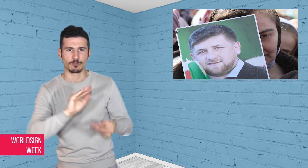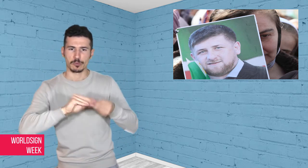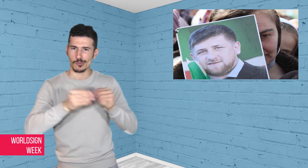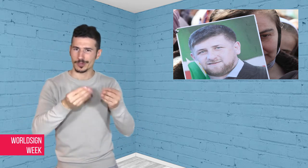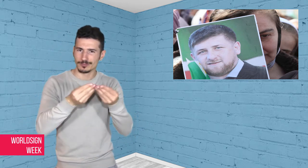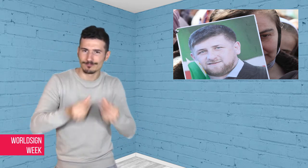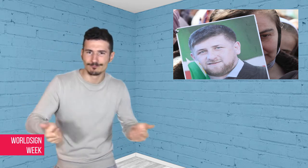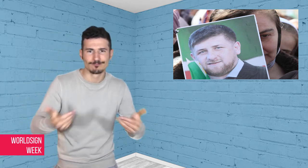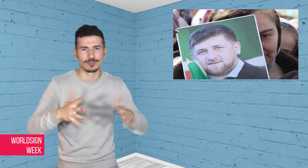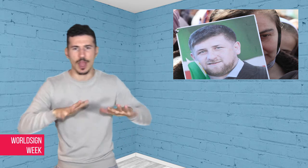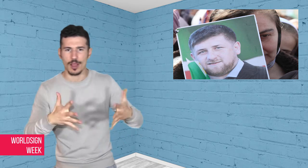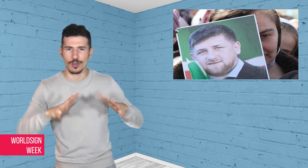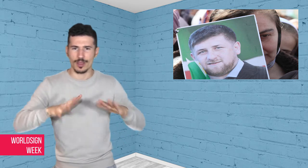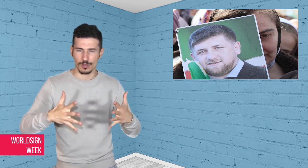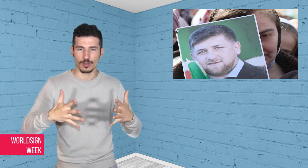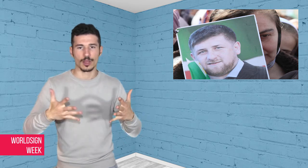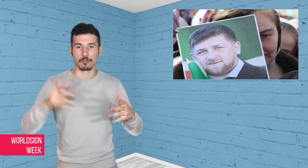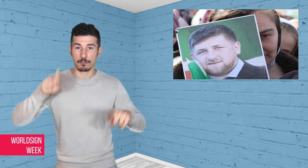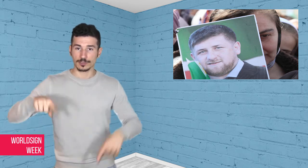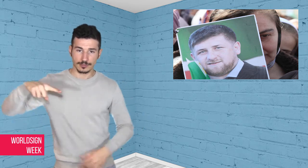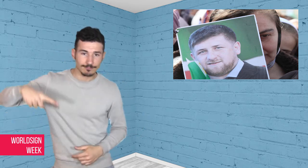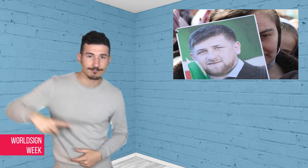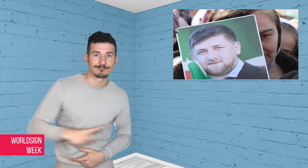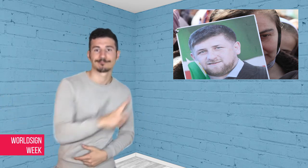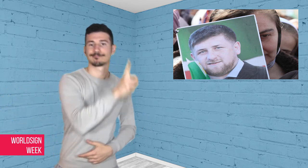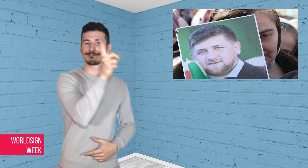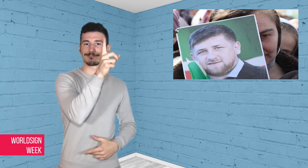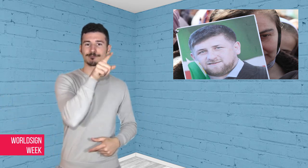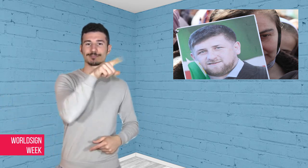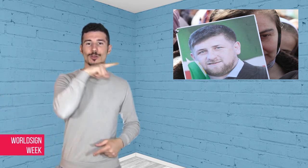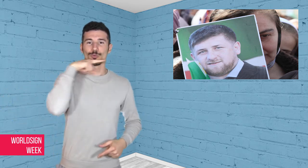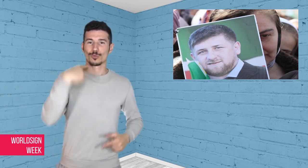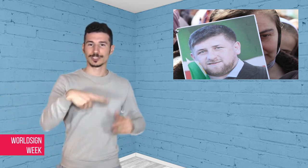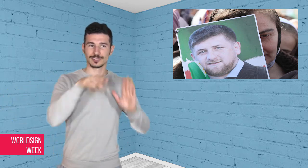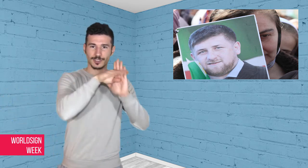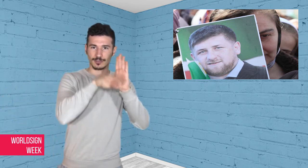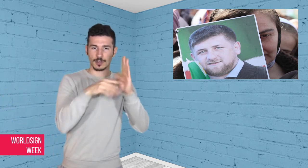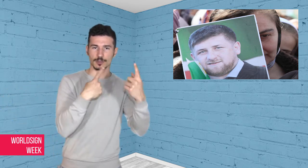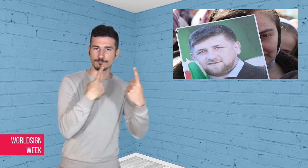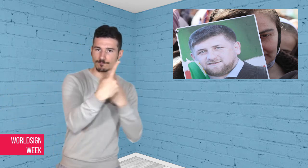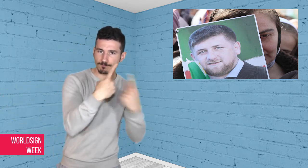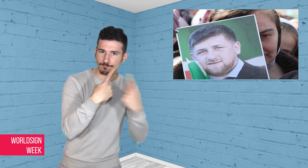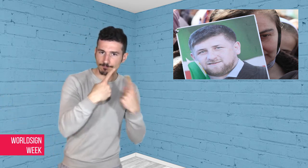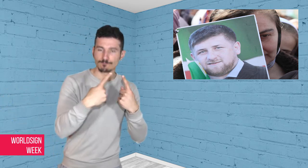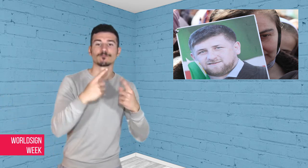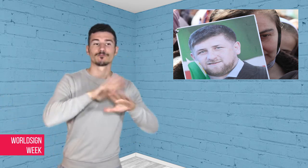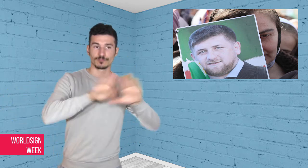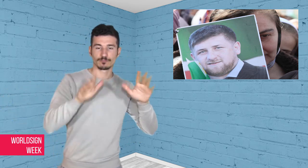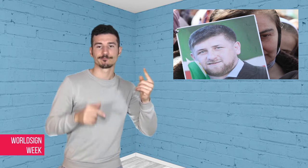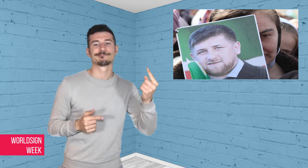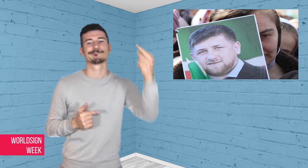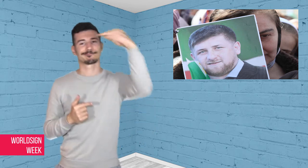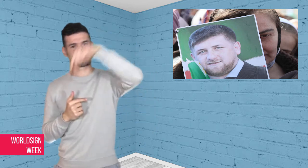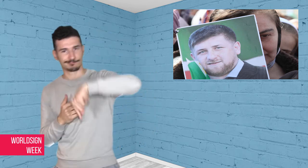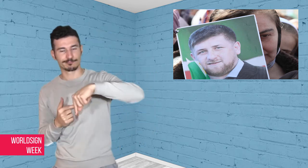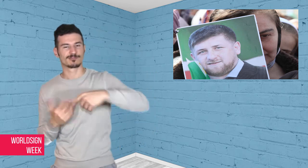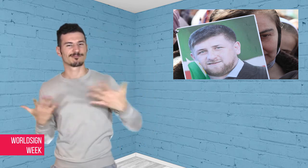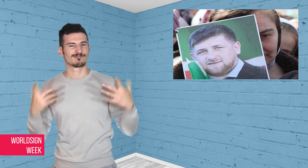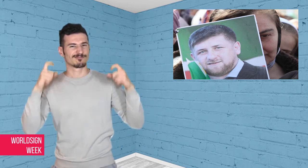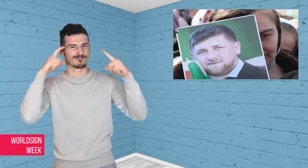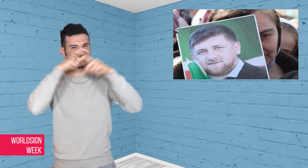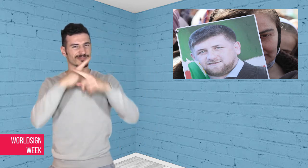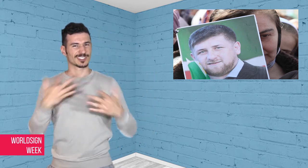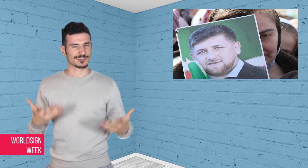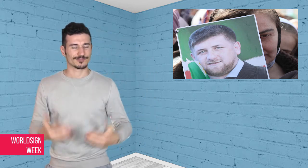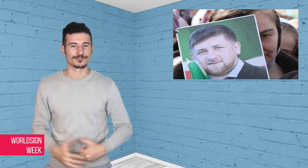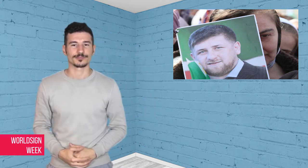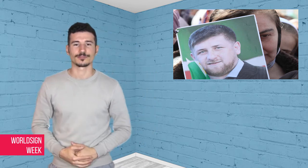situation without going through Russia.